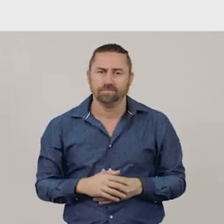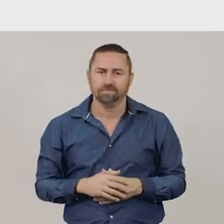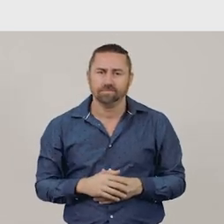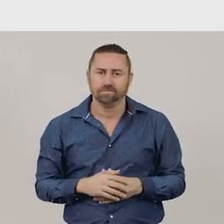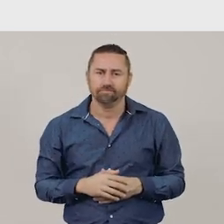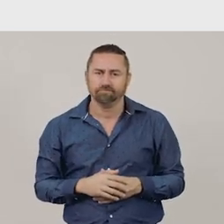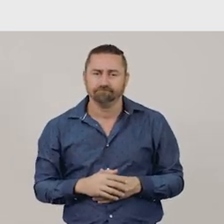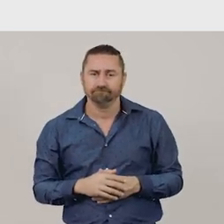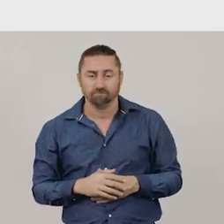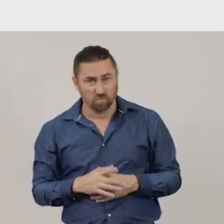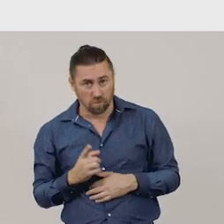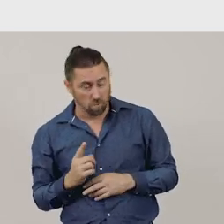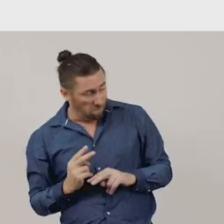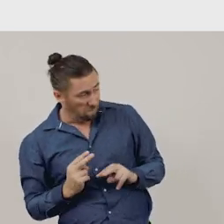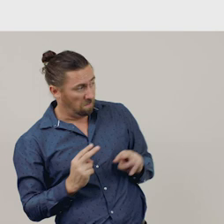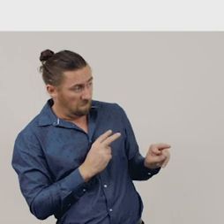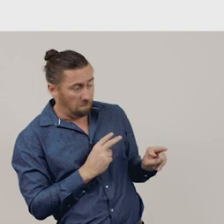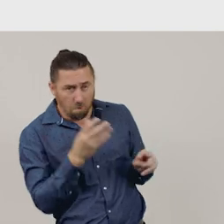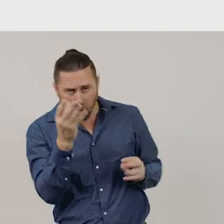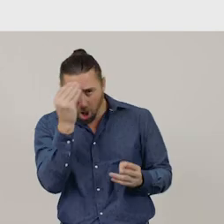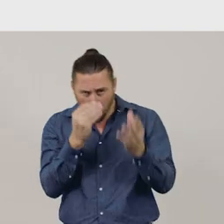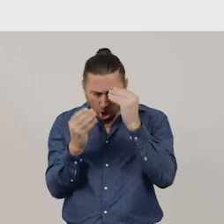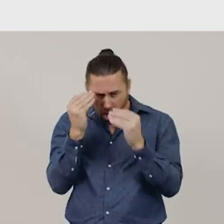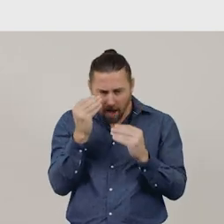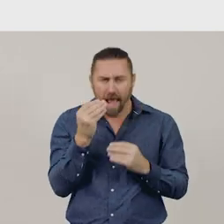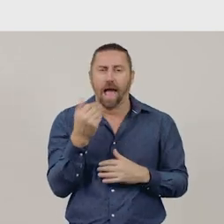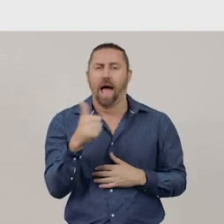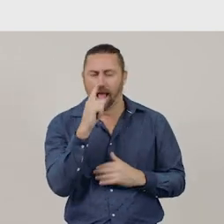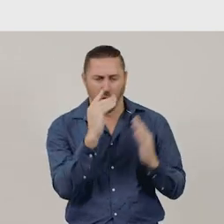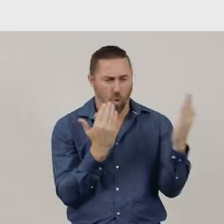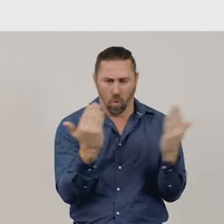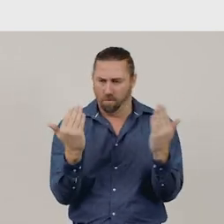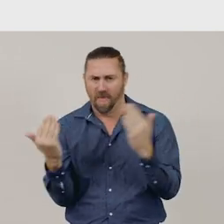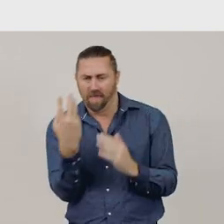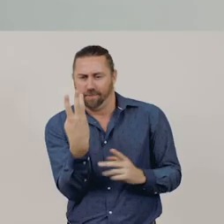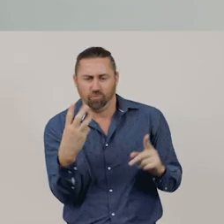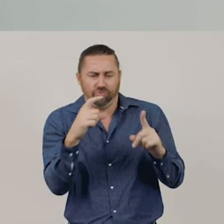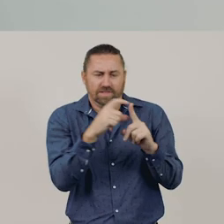The features you have just learnt about will help you describe and compare 3D objects.